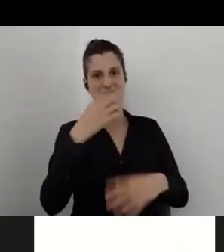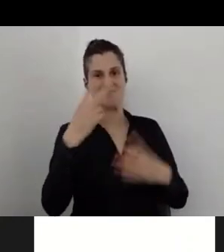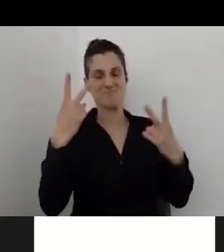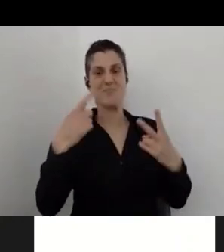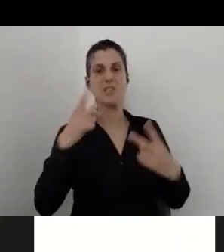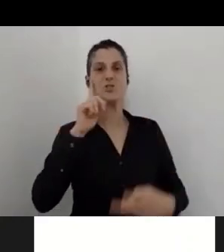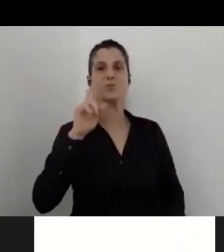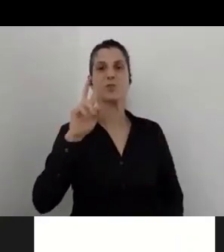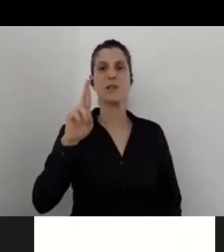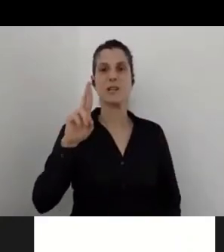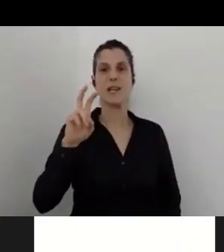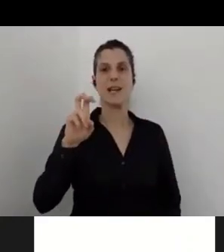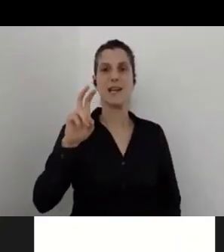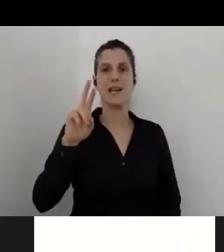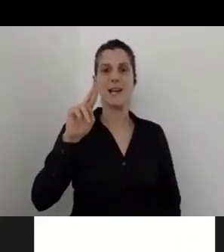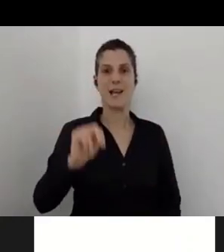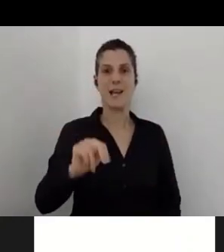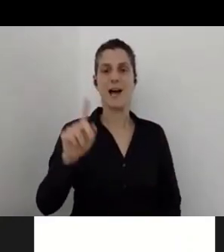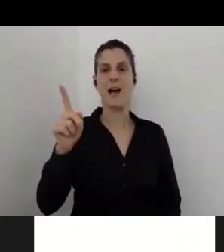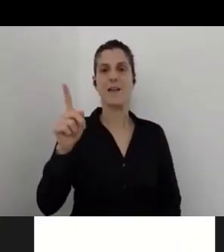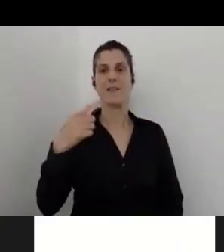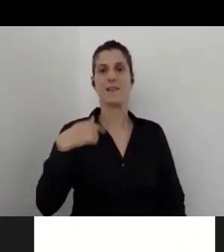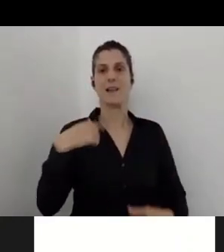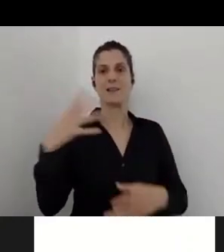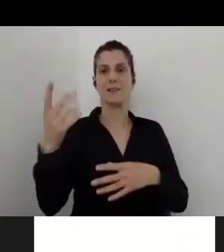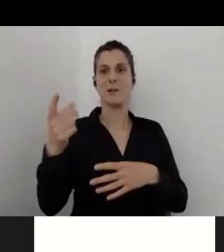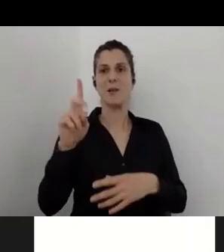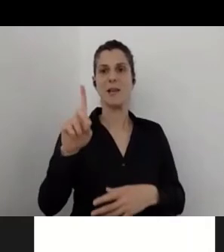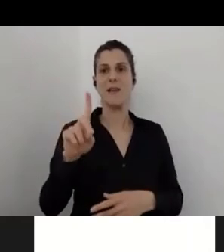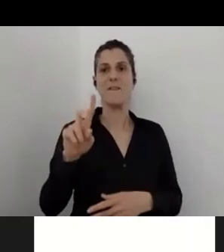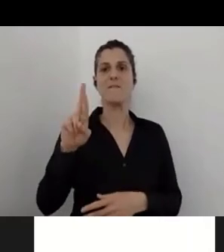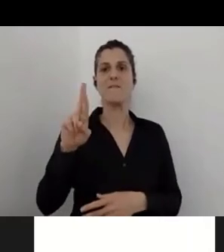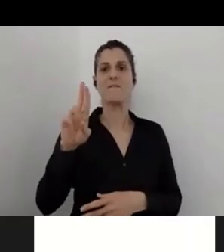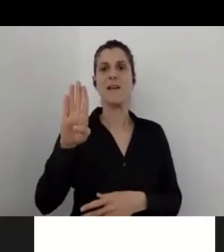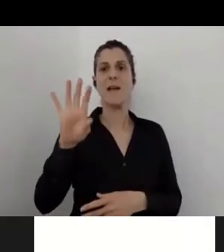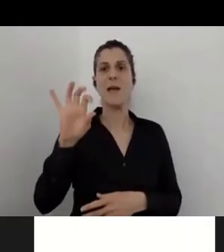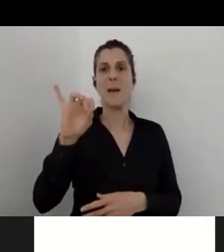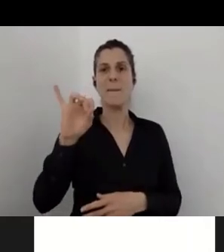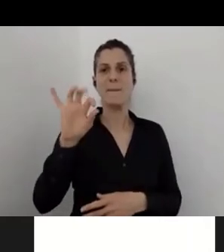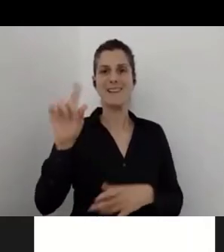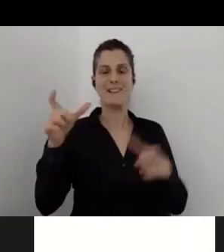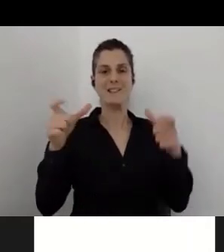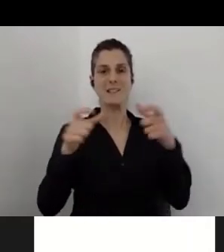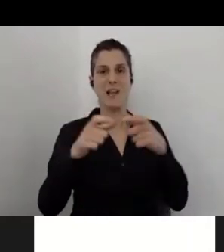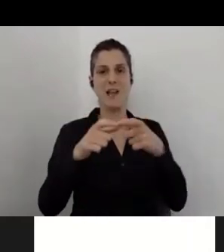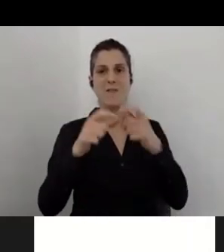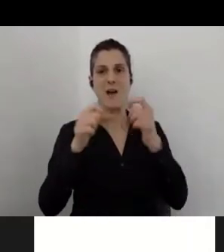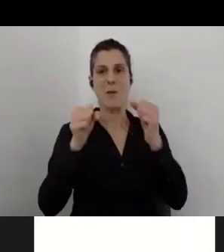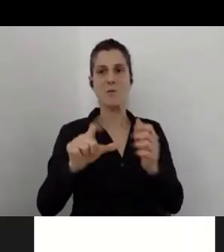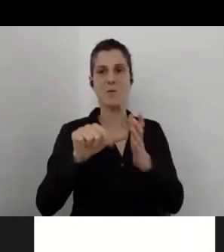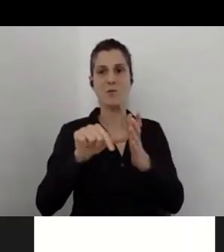I'm the Head of Customer Success at Verbit. Verbit is a technology-based voice to text platform that employs